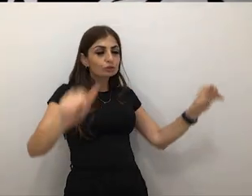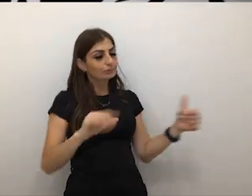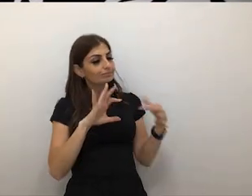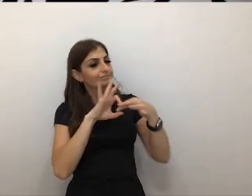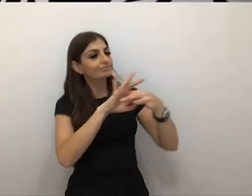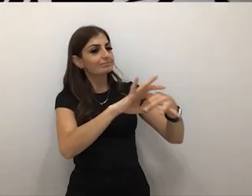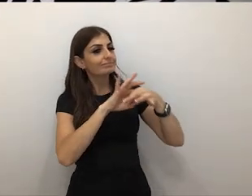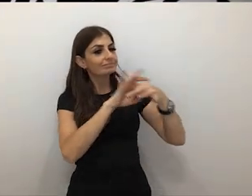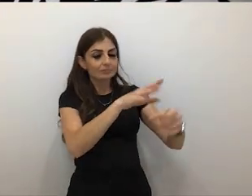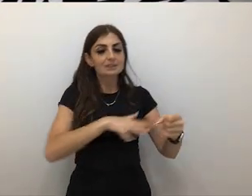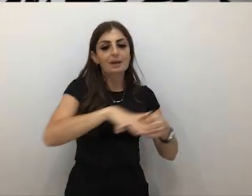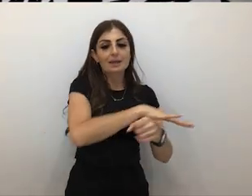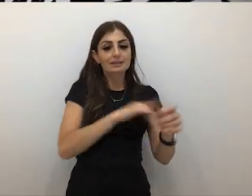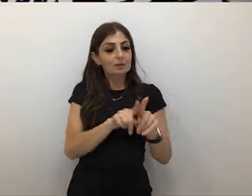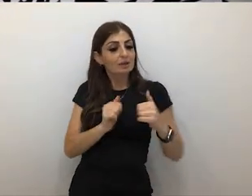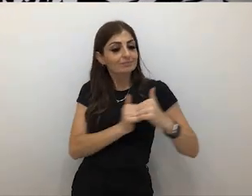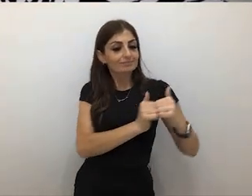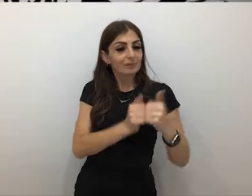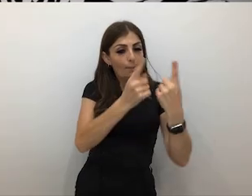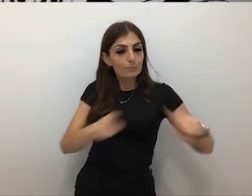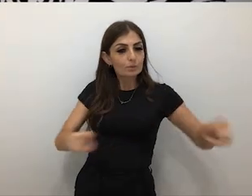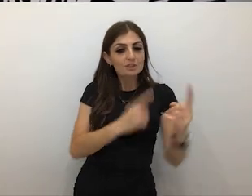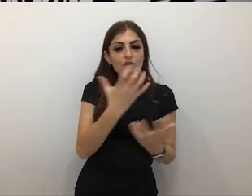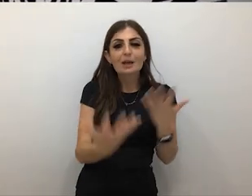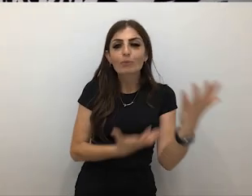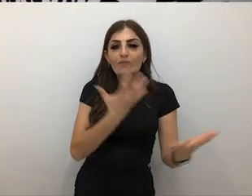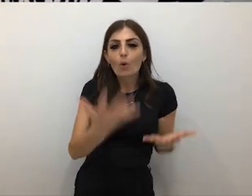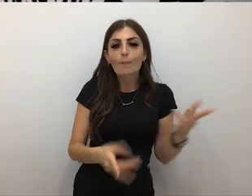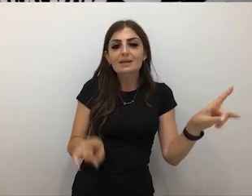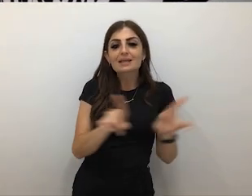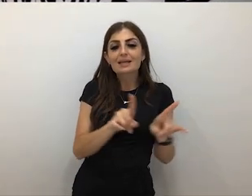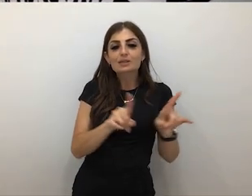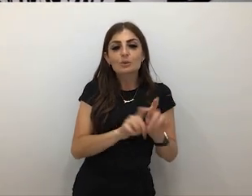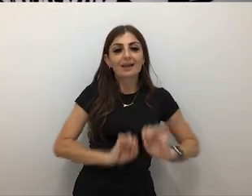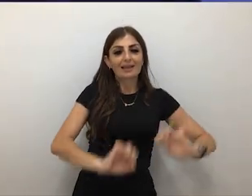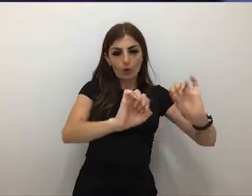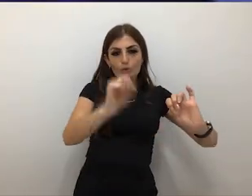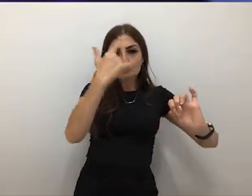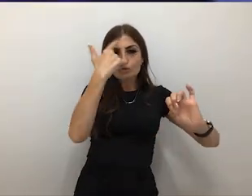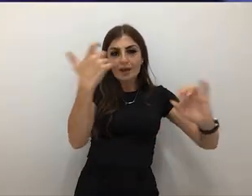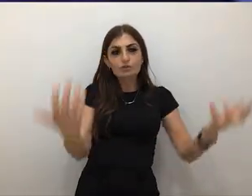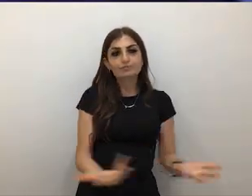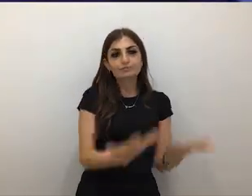also collaborating with a lot of musicians and performers within these creations. We've also got Olivia Stone,